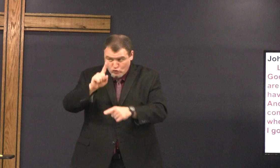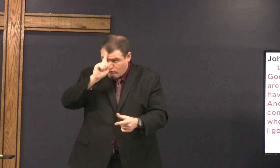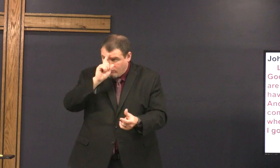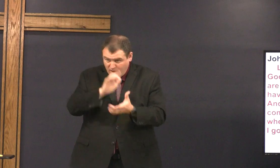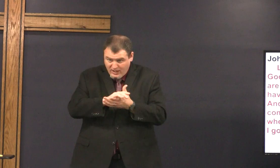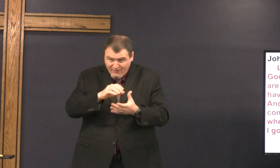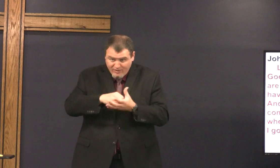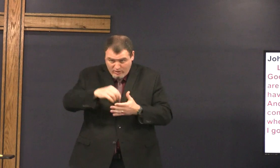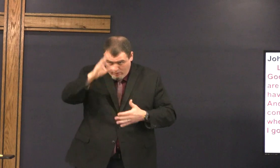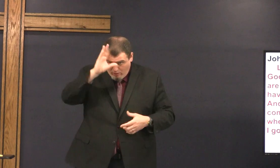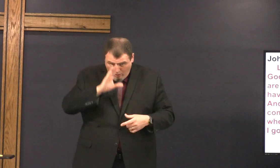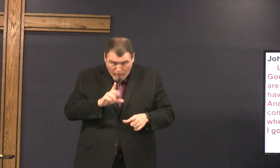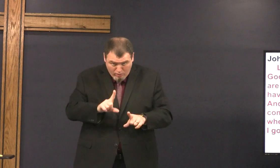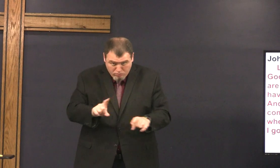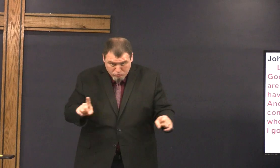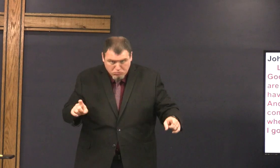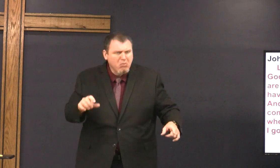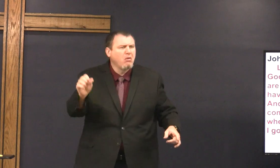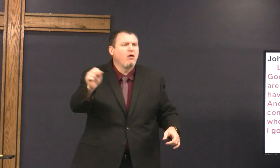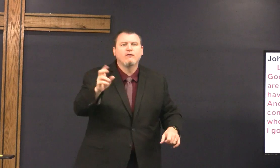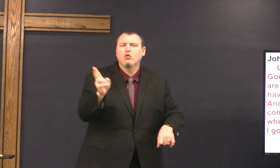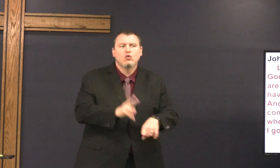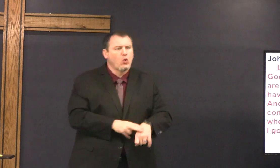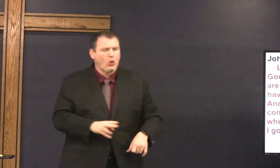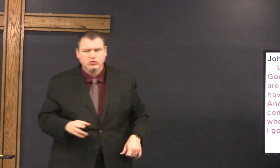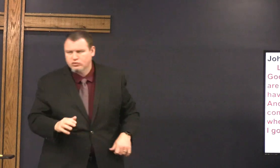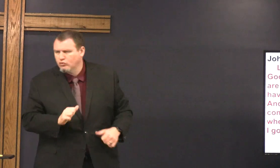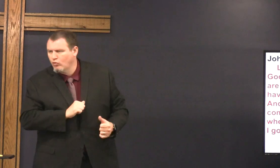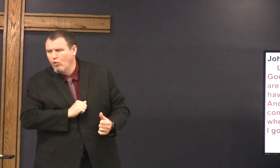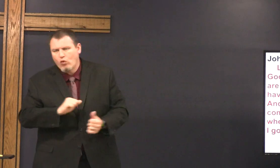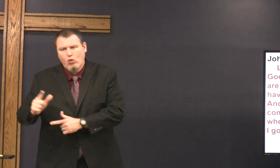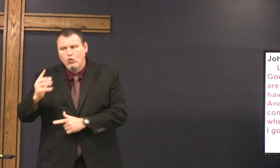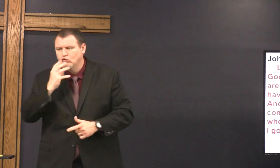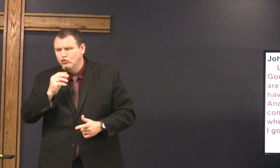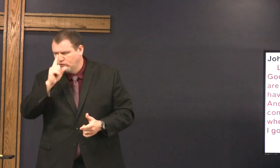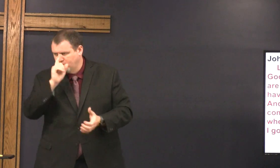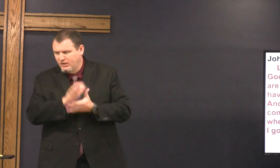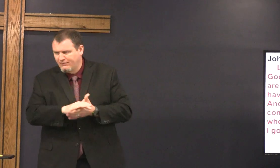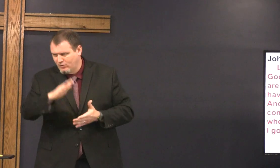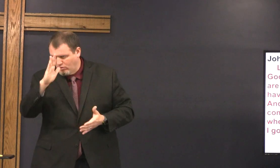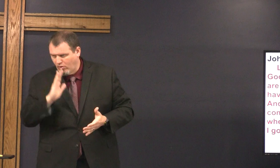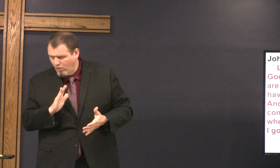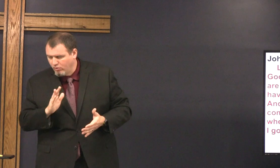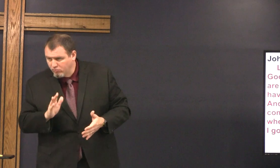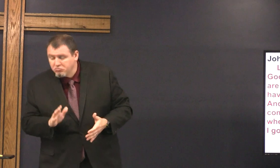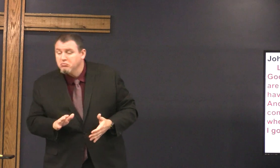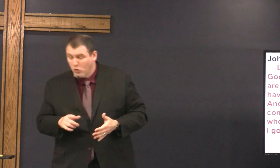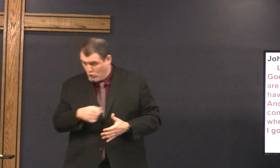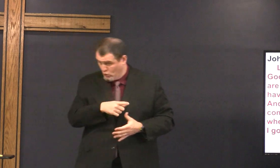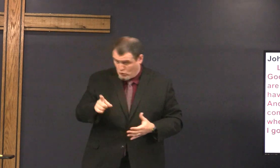you believe in God oh of course we do all Jews believe in God